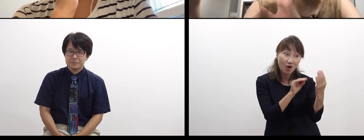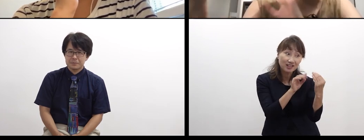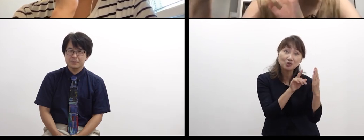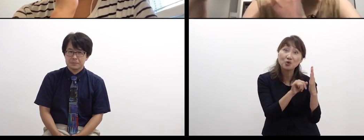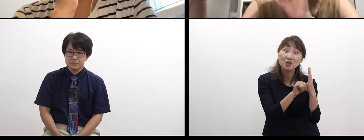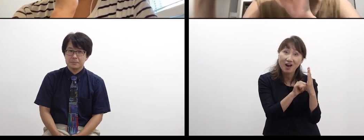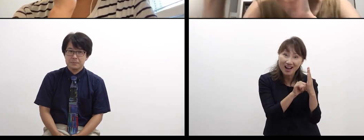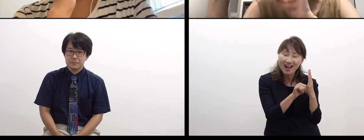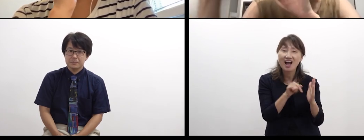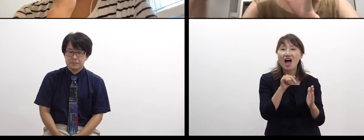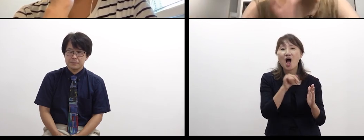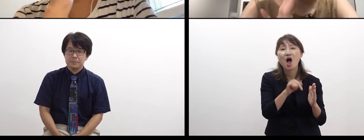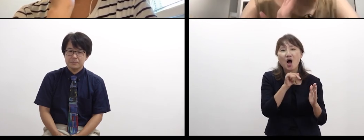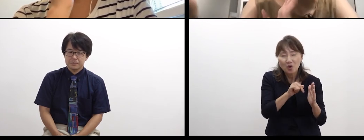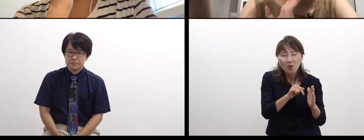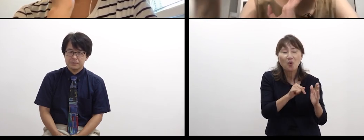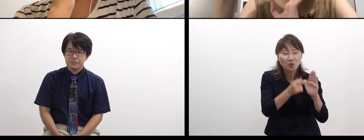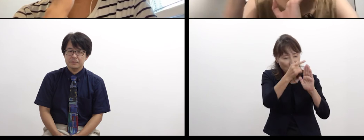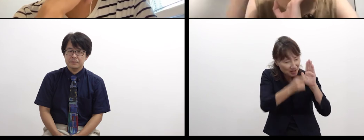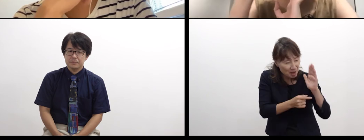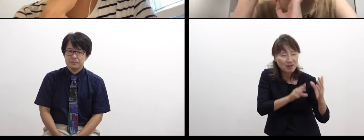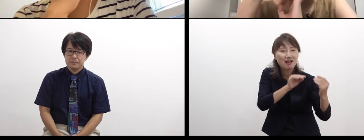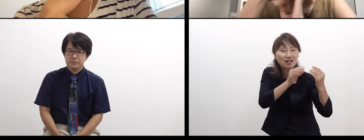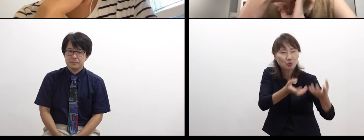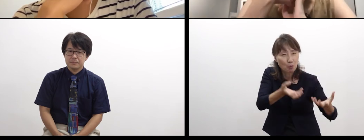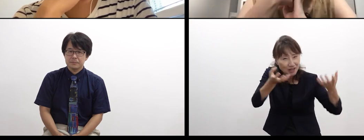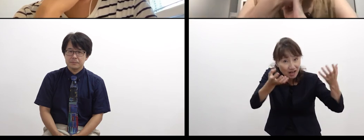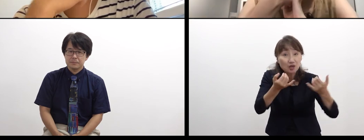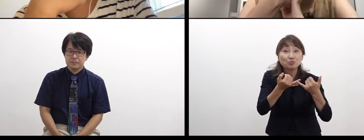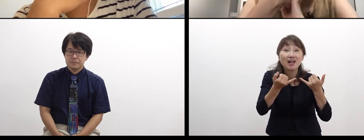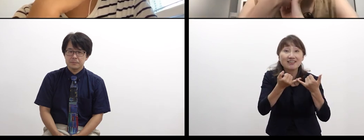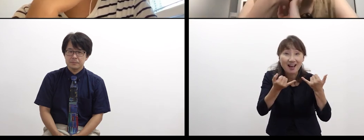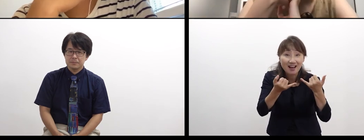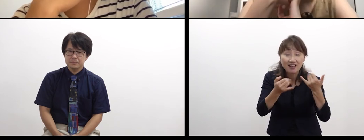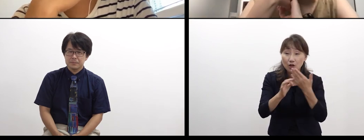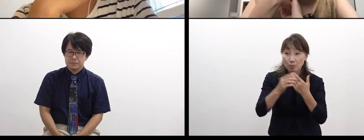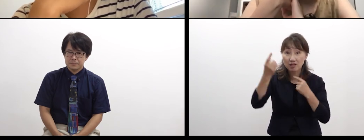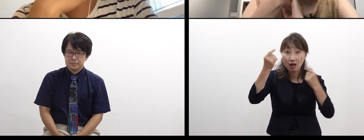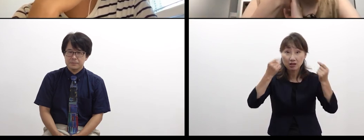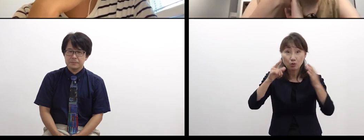and we can enjoy this. And so are with my university friends,